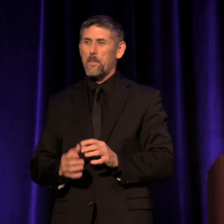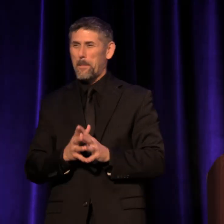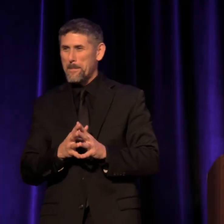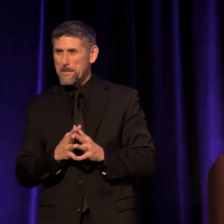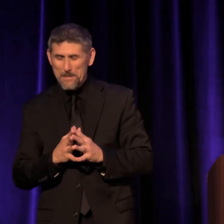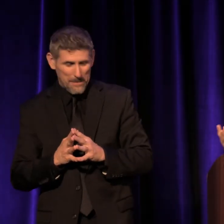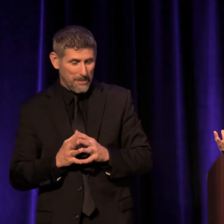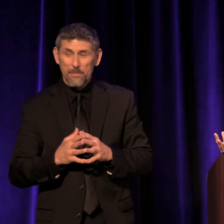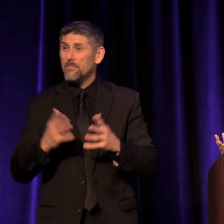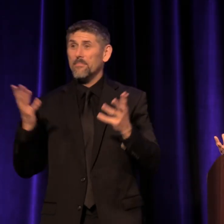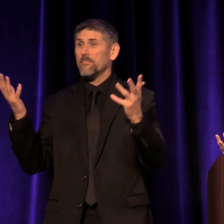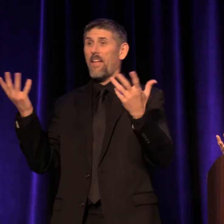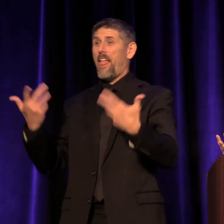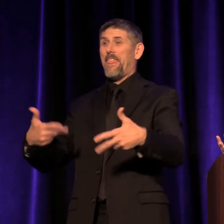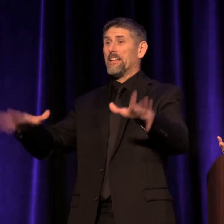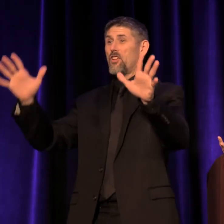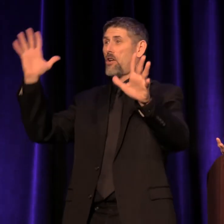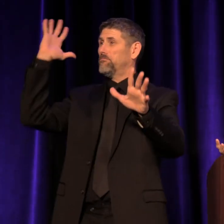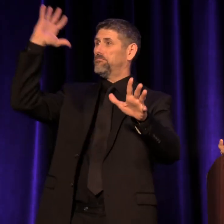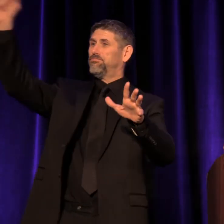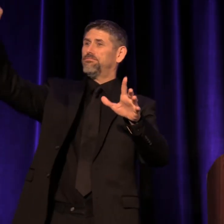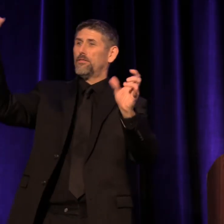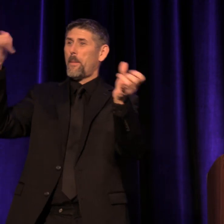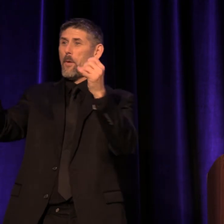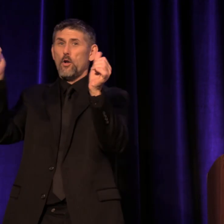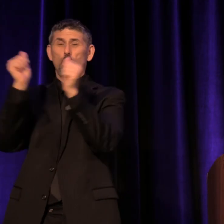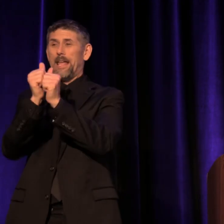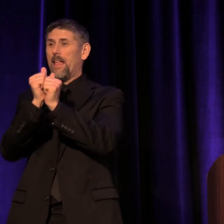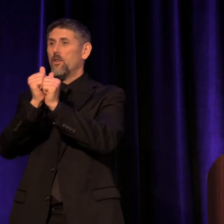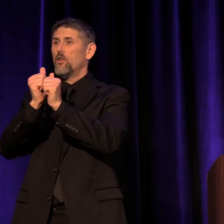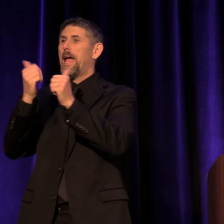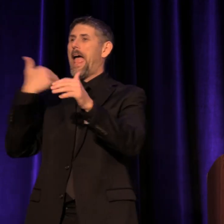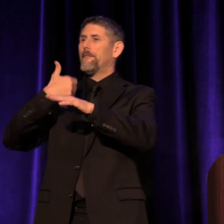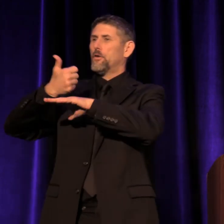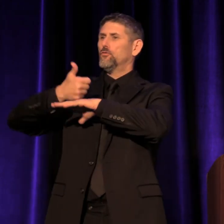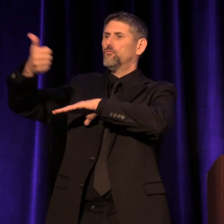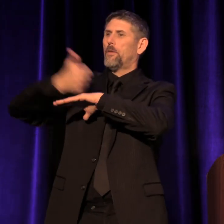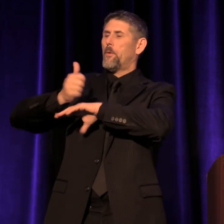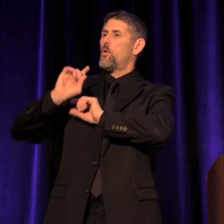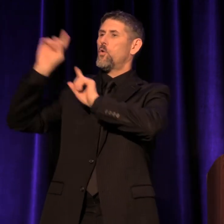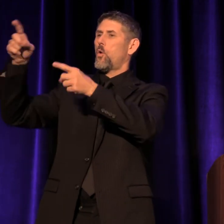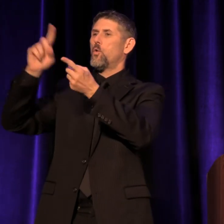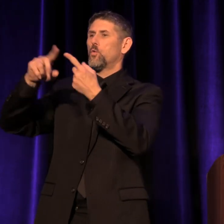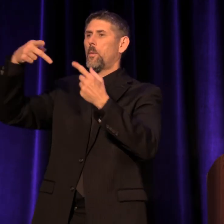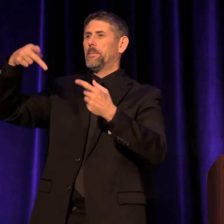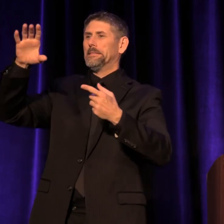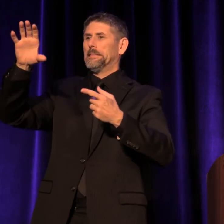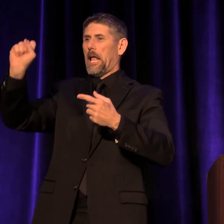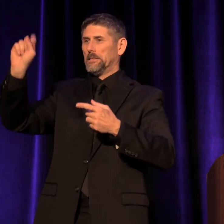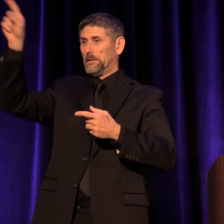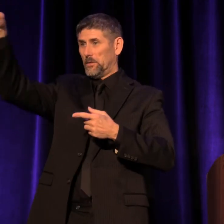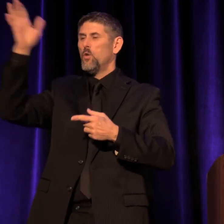So that's it, we're going to go party together now. There's transportation to the Portland Center Stage and we'll see you there.